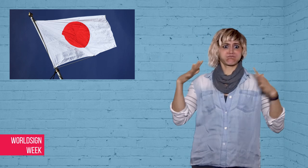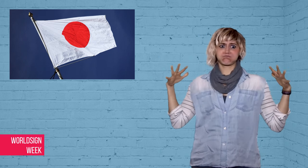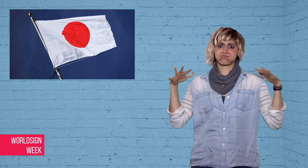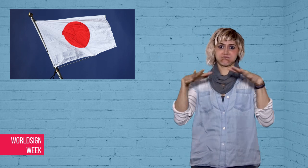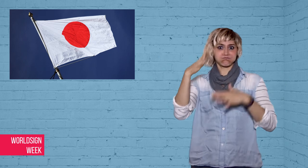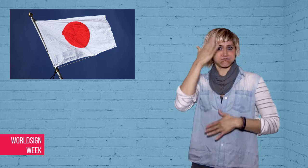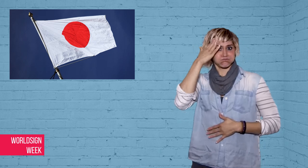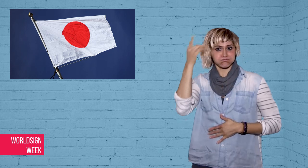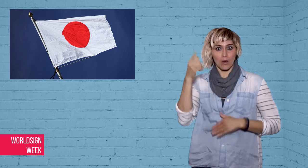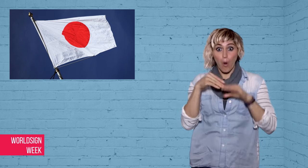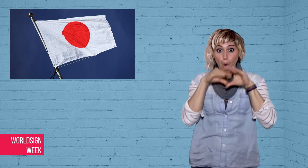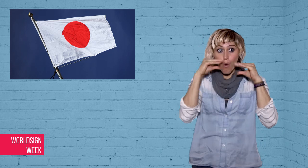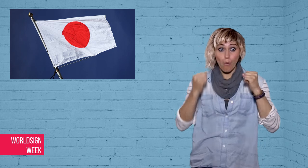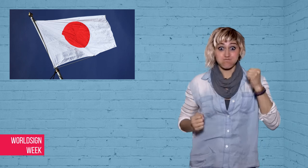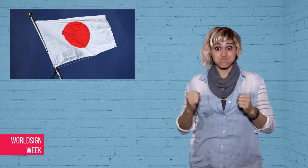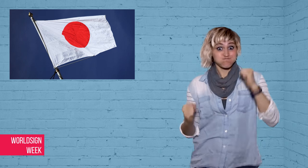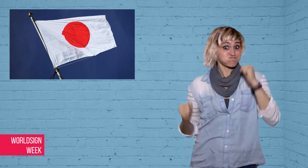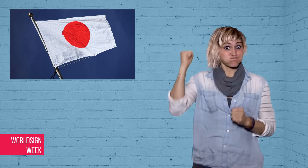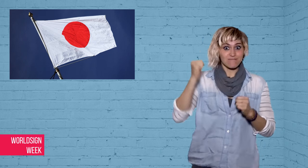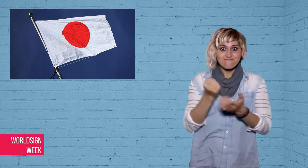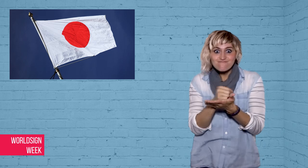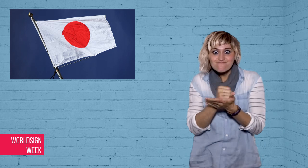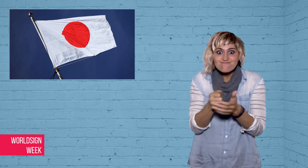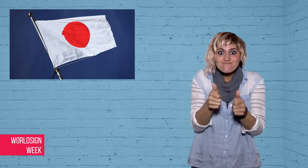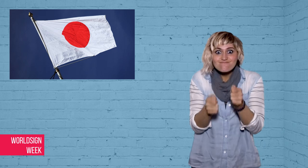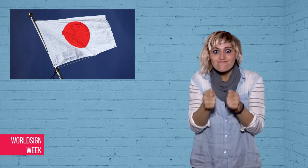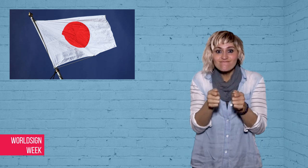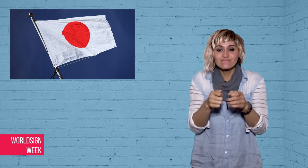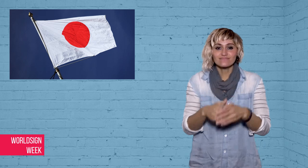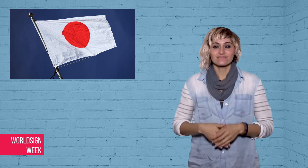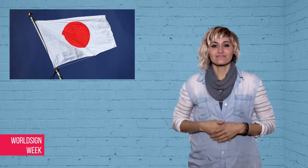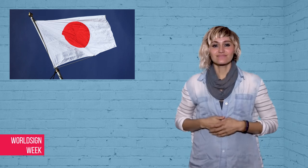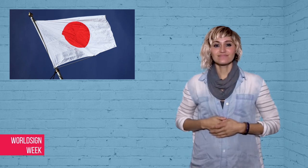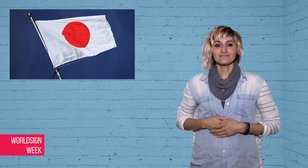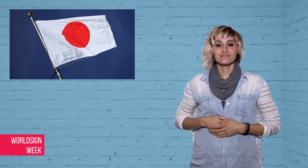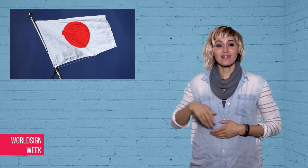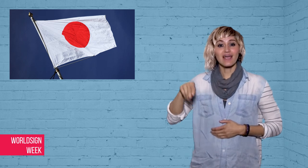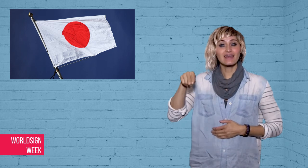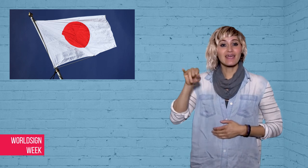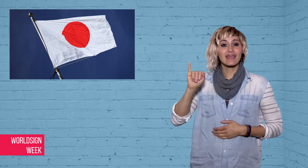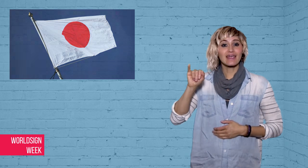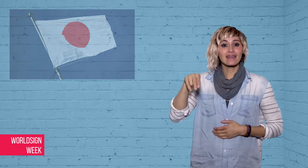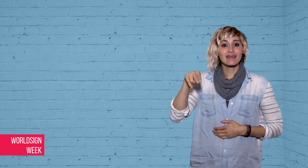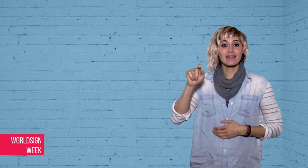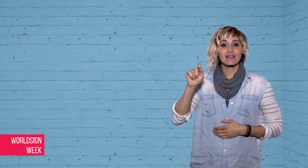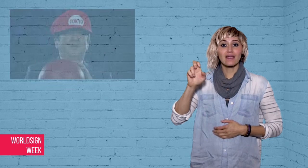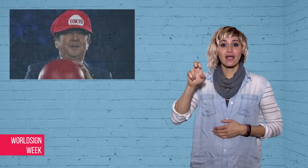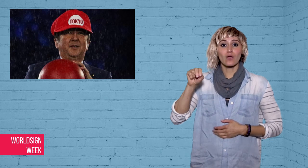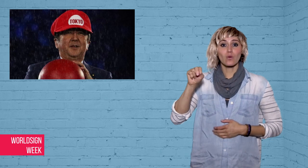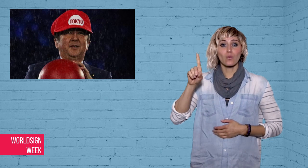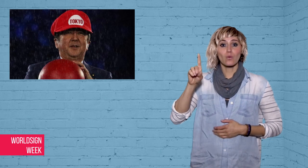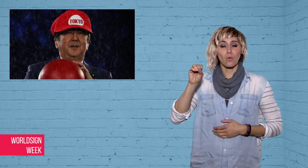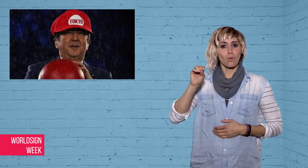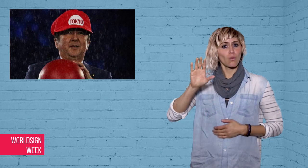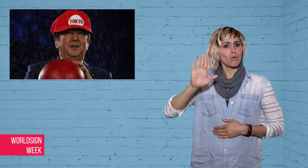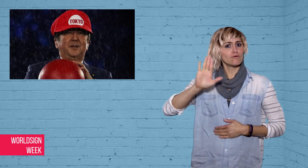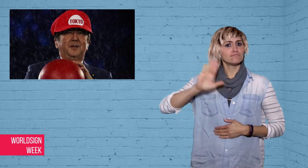The company who created Super Mario Bros, Nintendo,